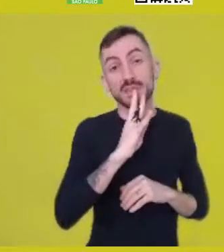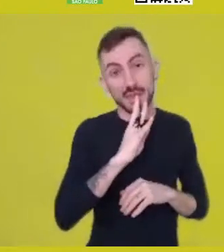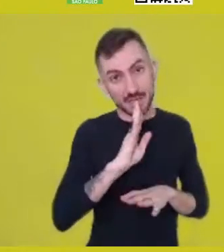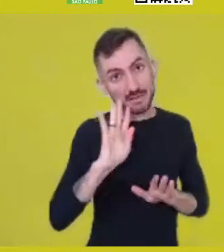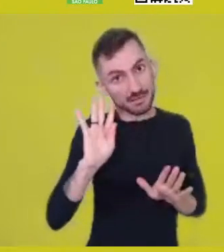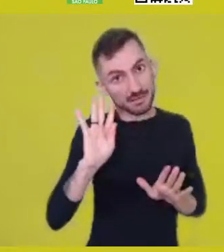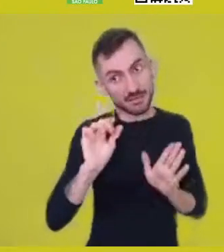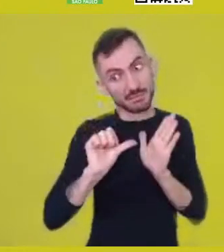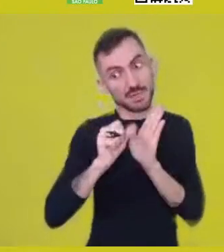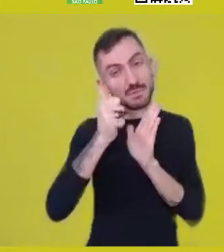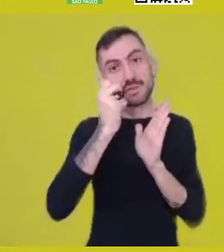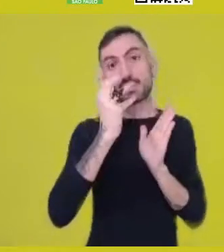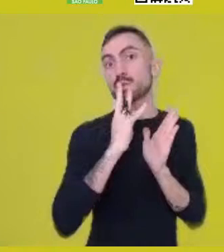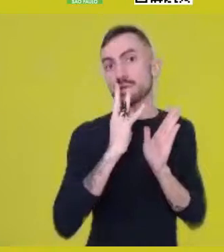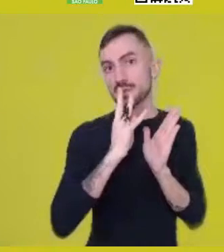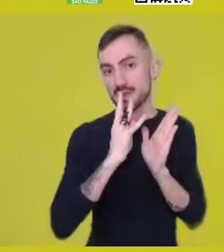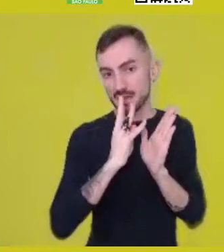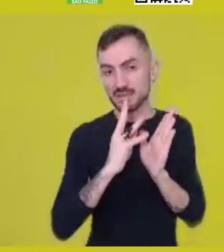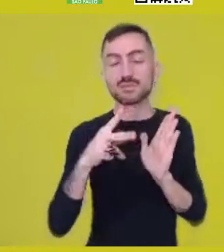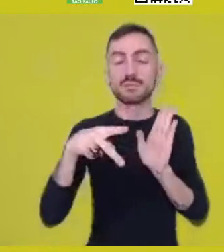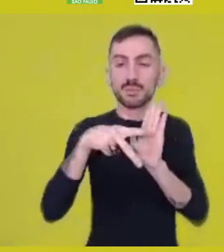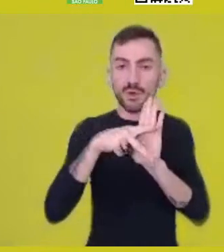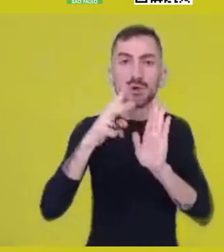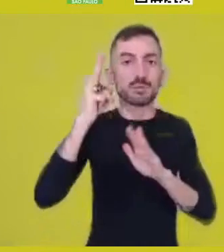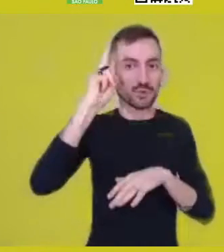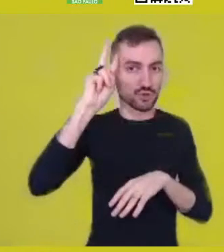in the history of these various humanities,